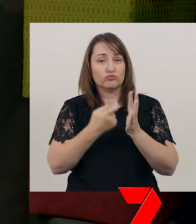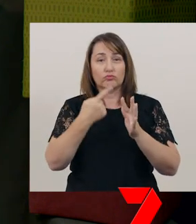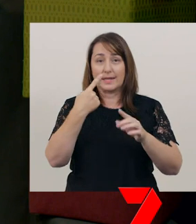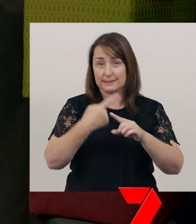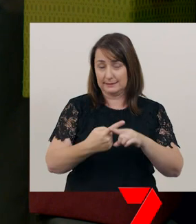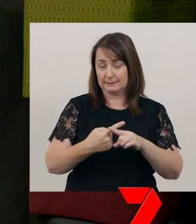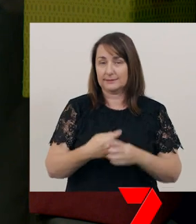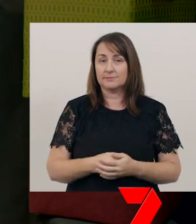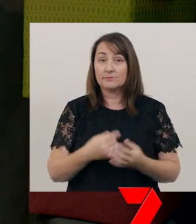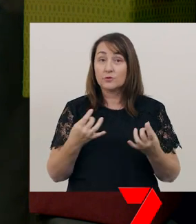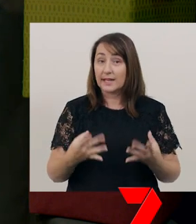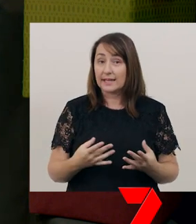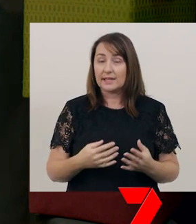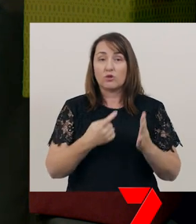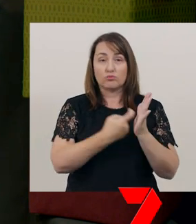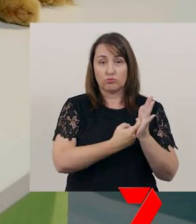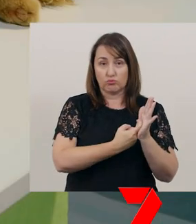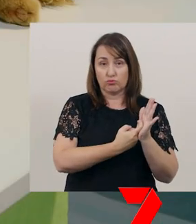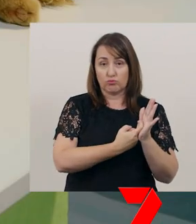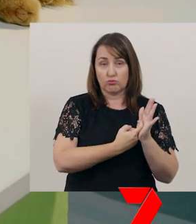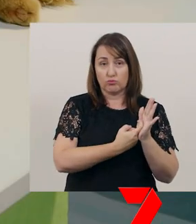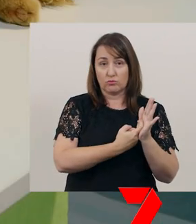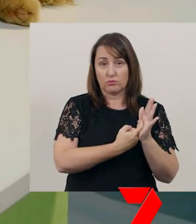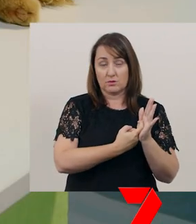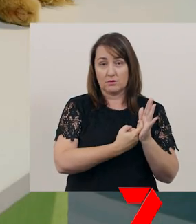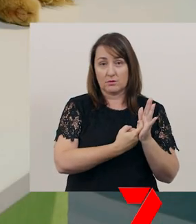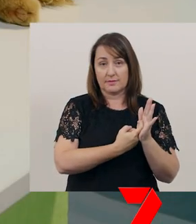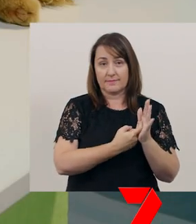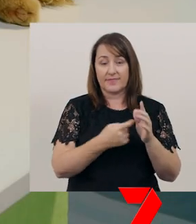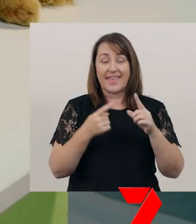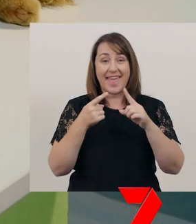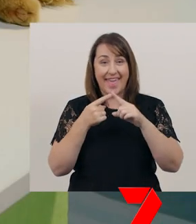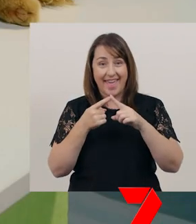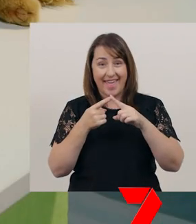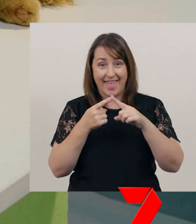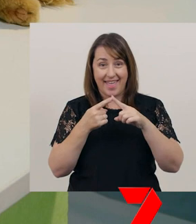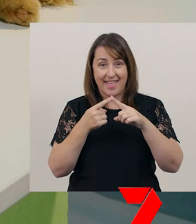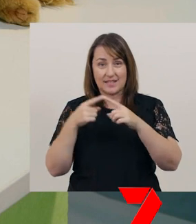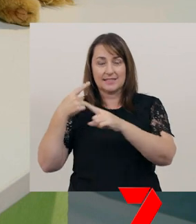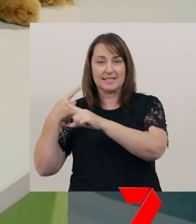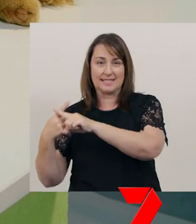Ready? ‘R-ex’.